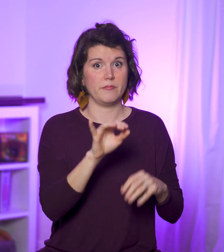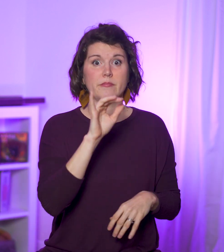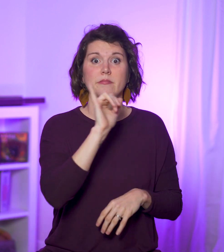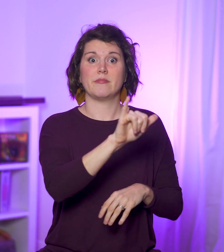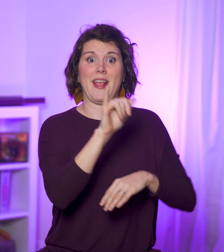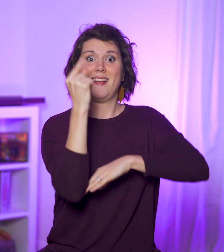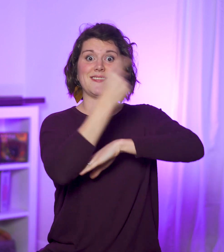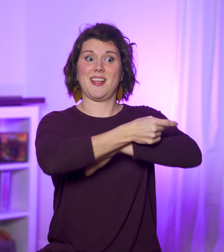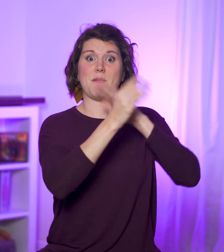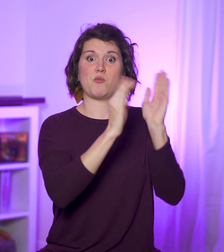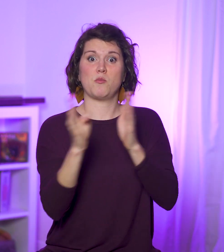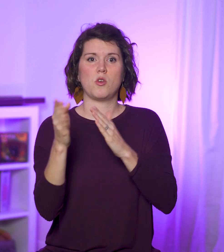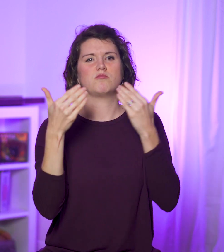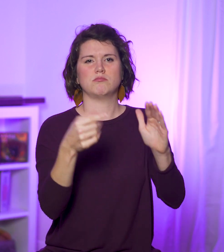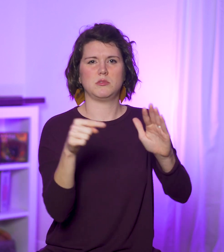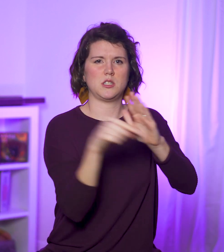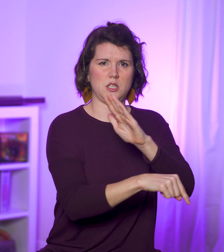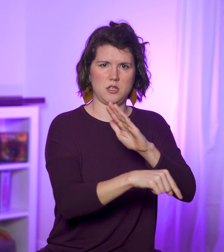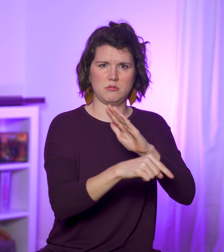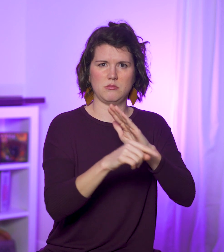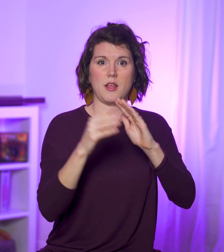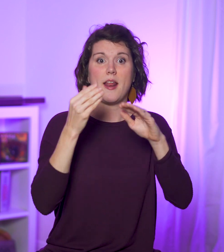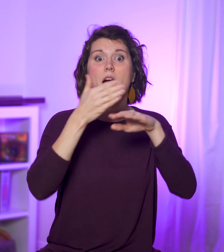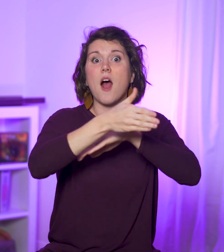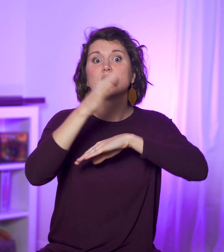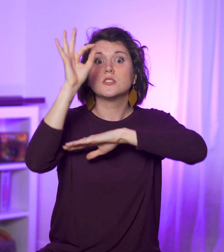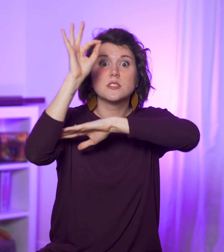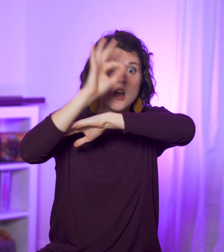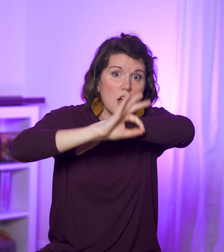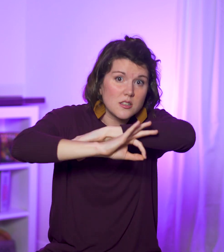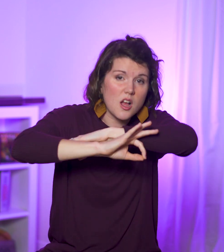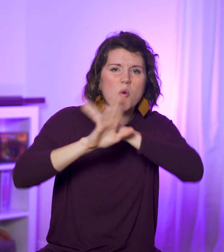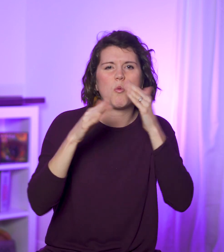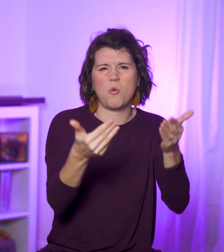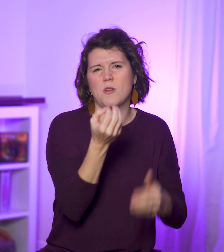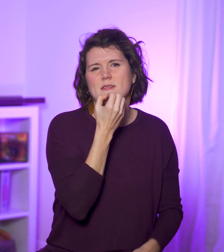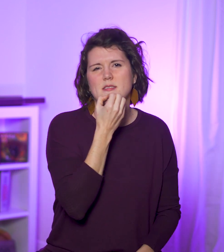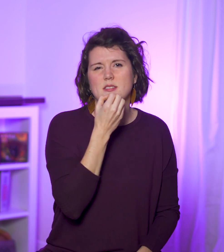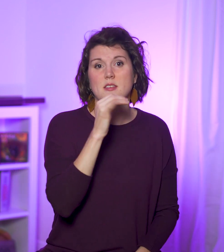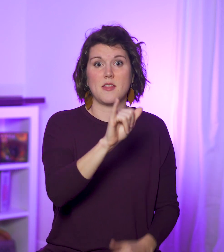then on the day of Preparation, they sacrifice it and eat it after sundown.